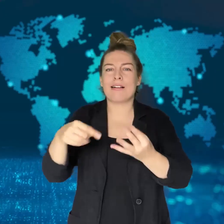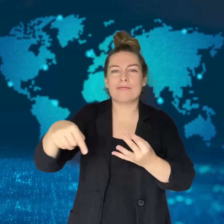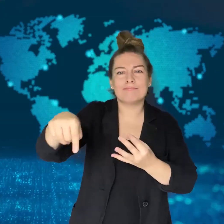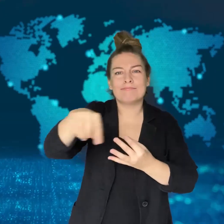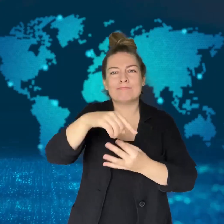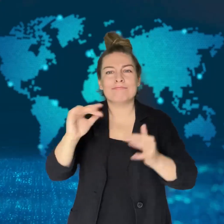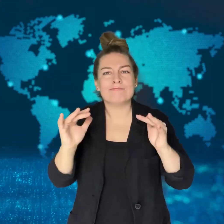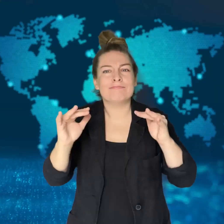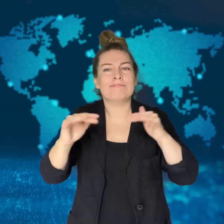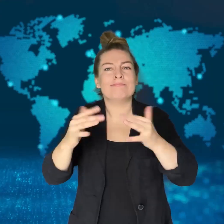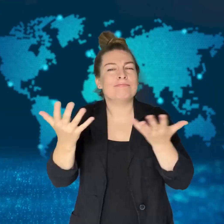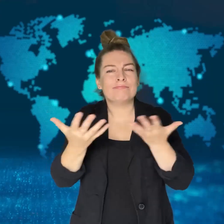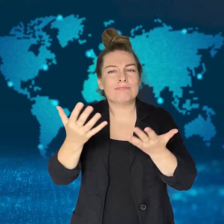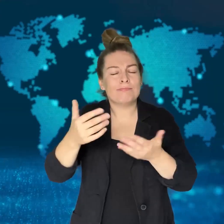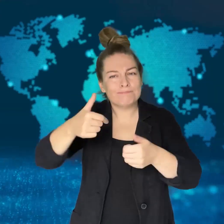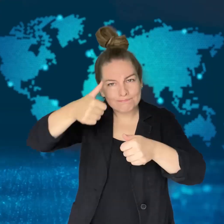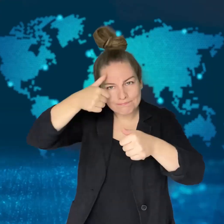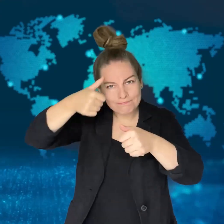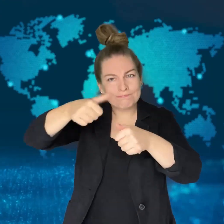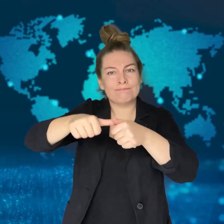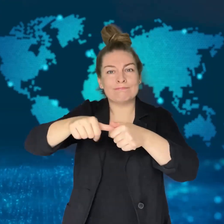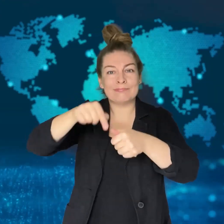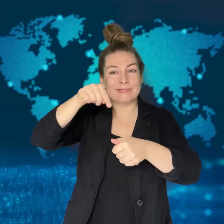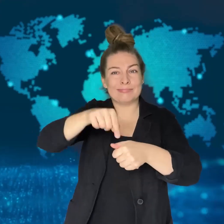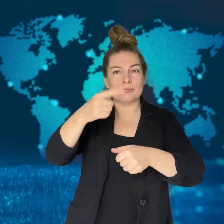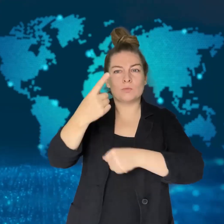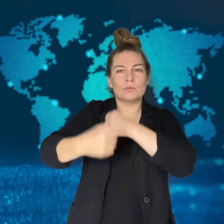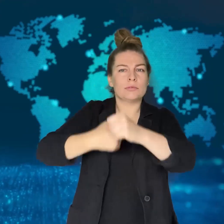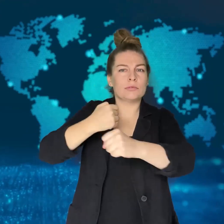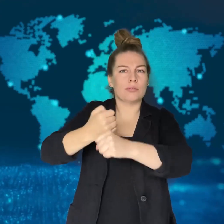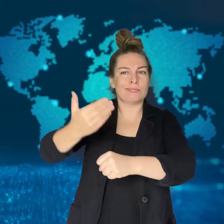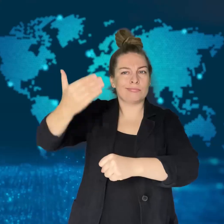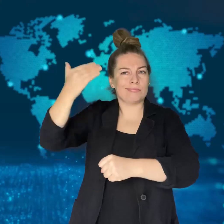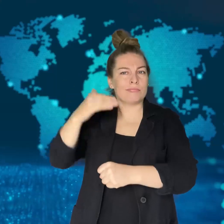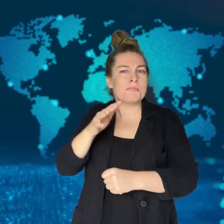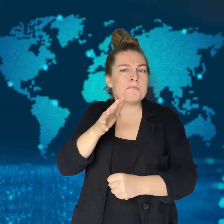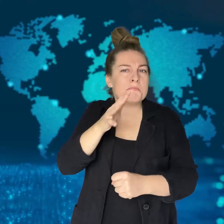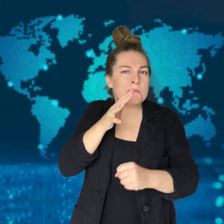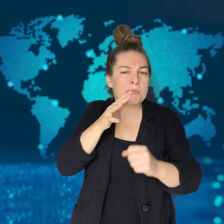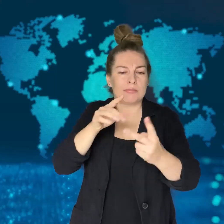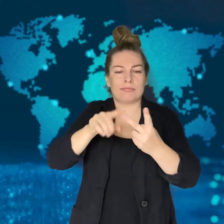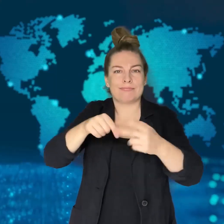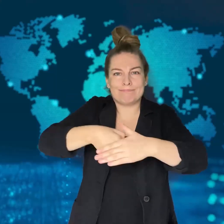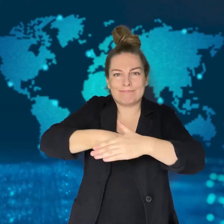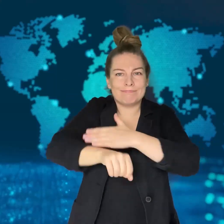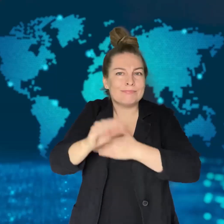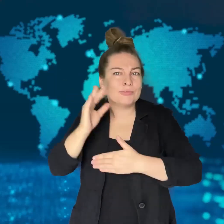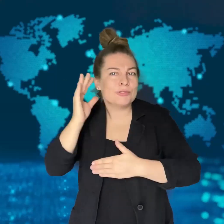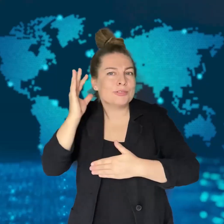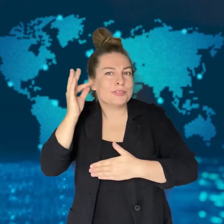One of the houses was having a family gathering when the attack took place.